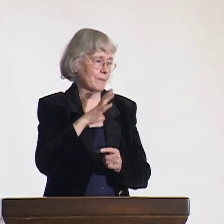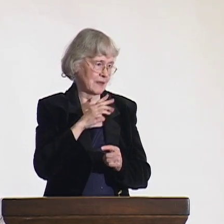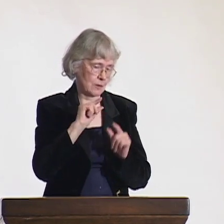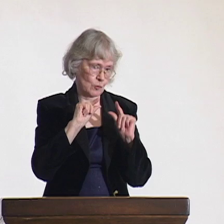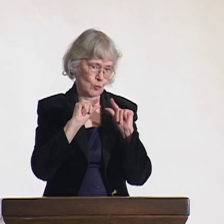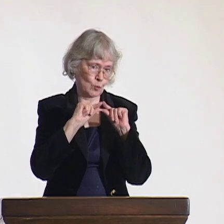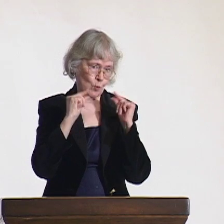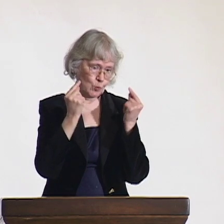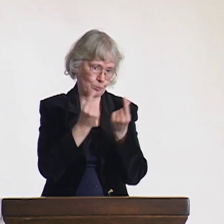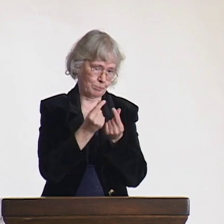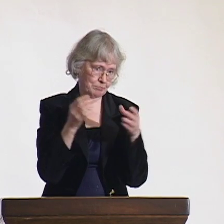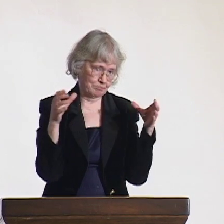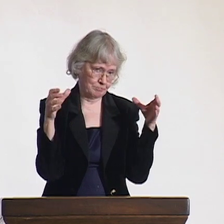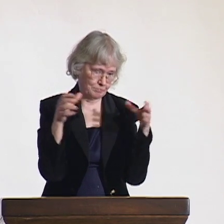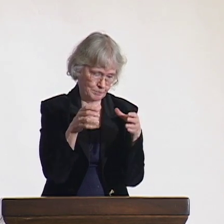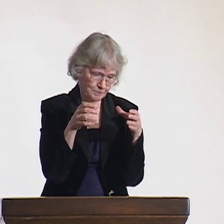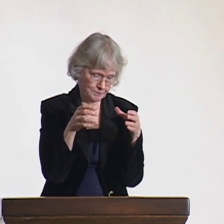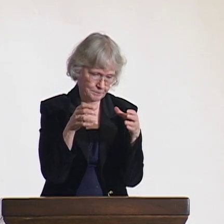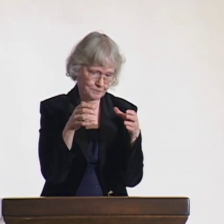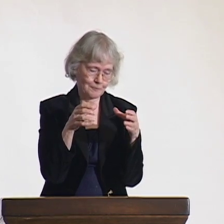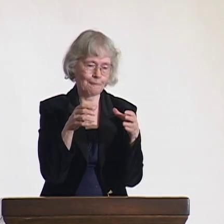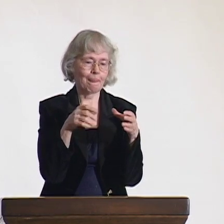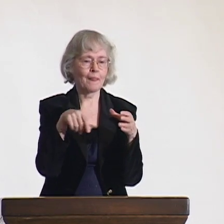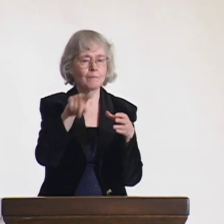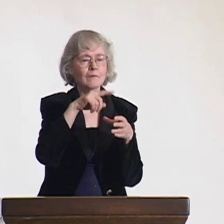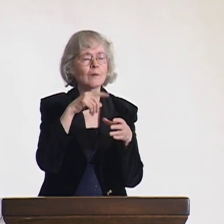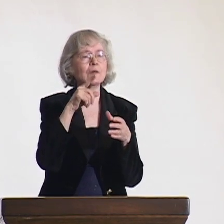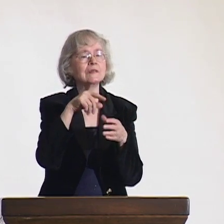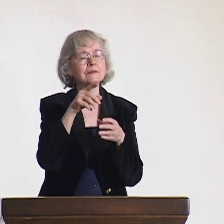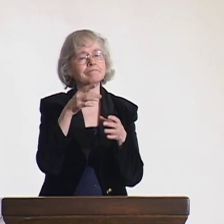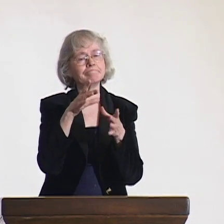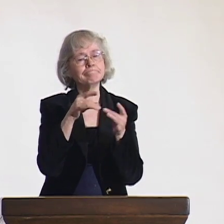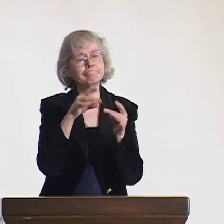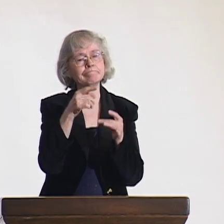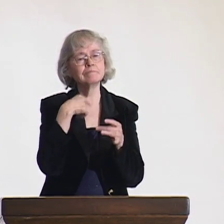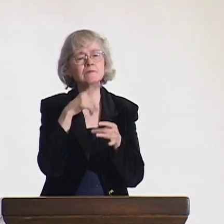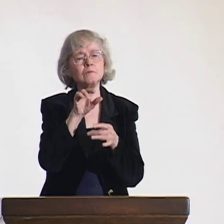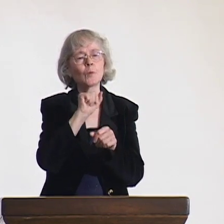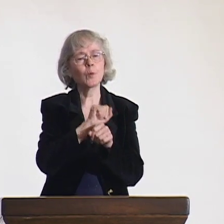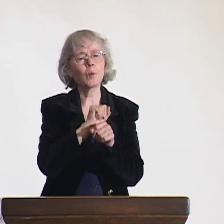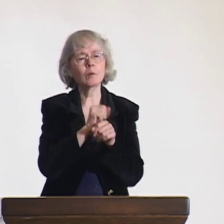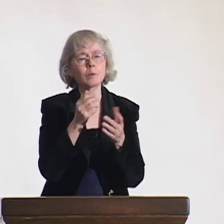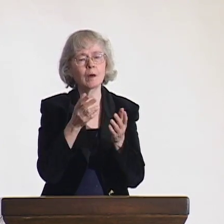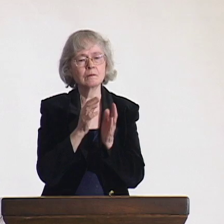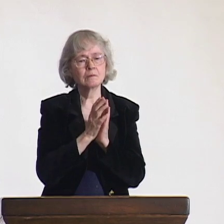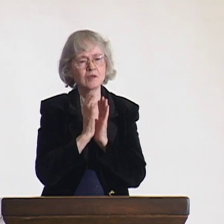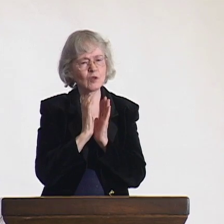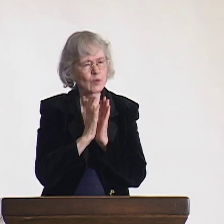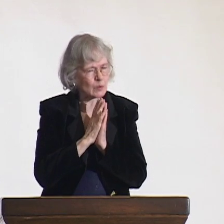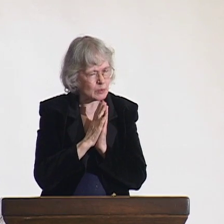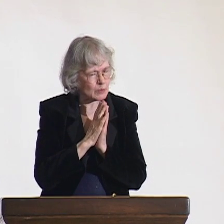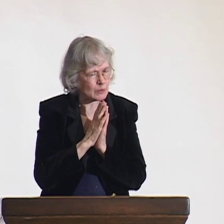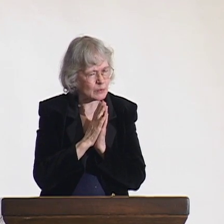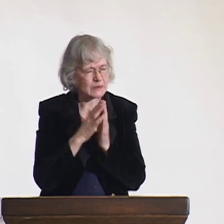One time in particular, there was a deaf women's group that had come together. They were telling me of the type of work they did.